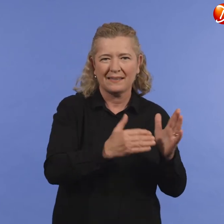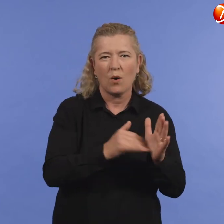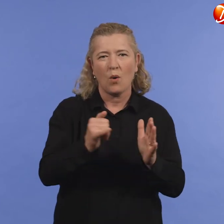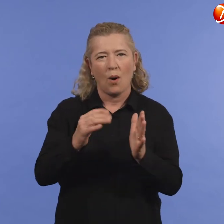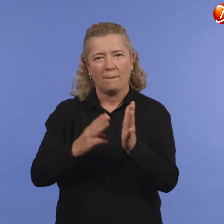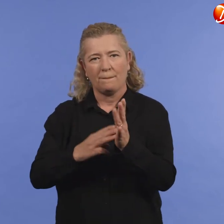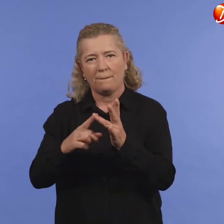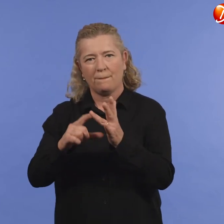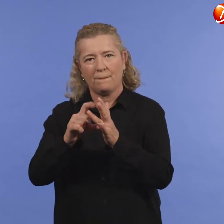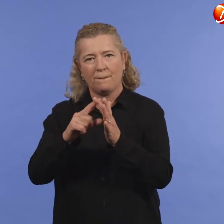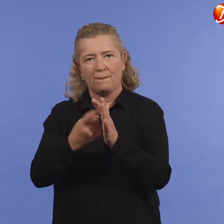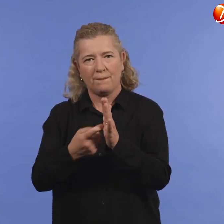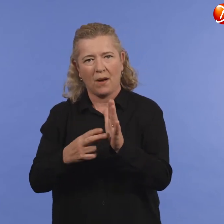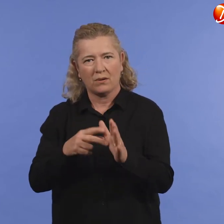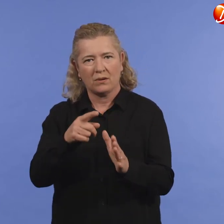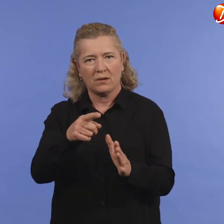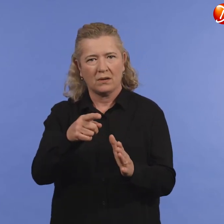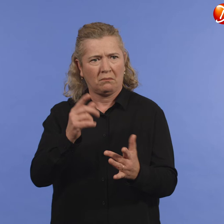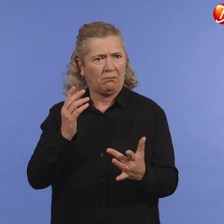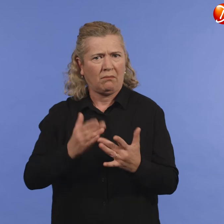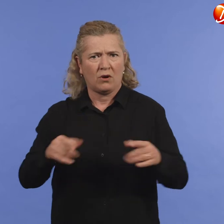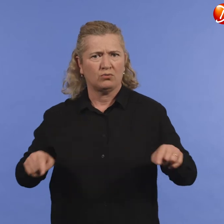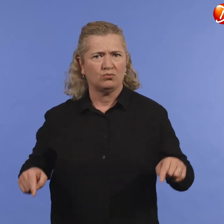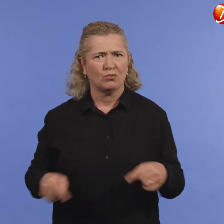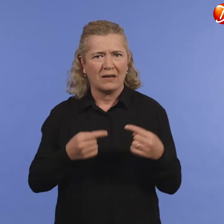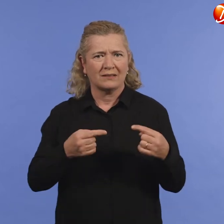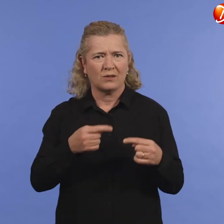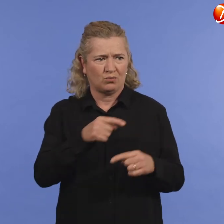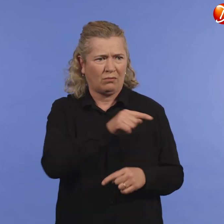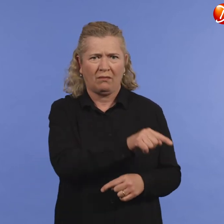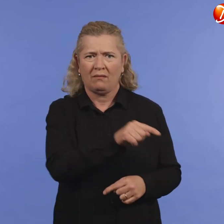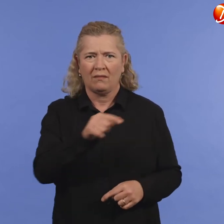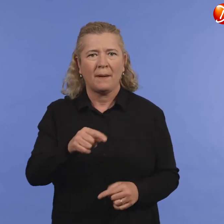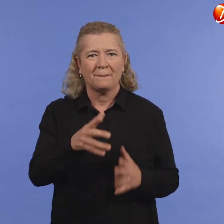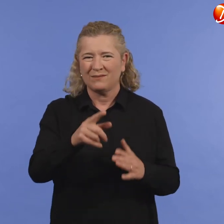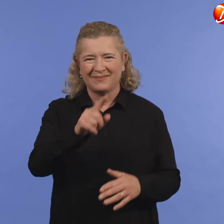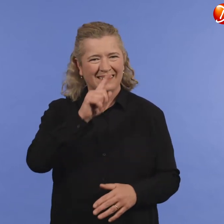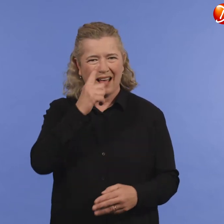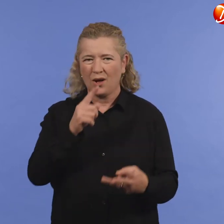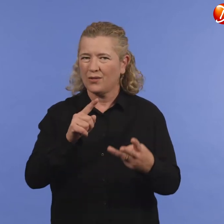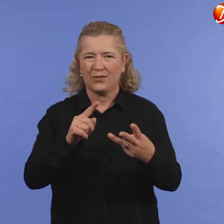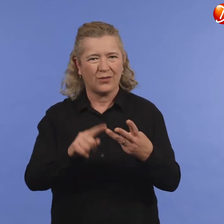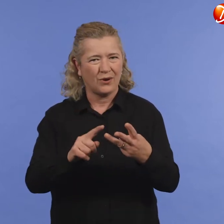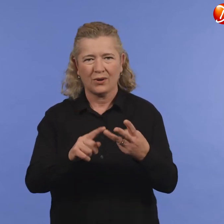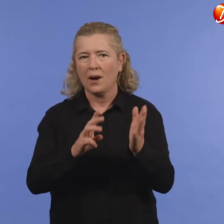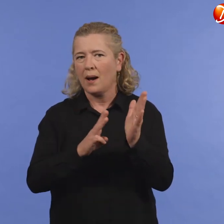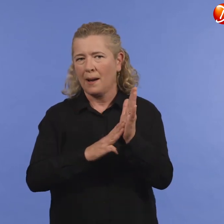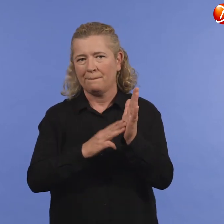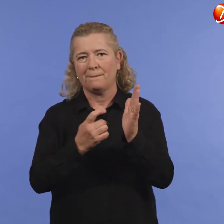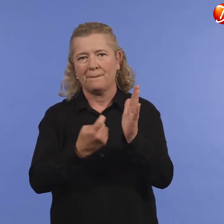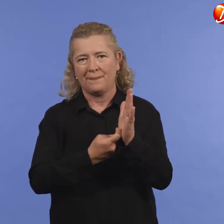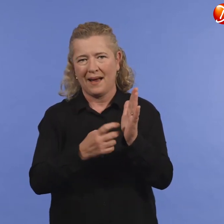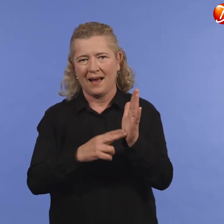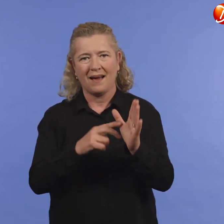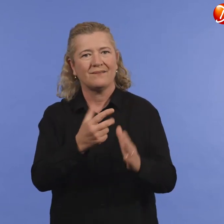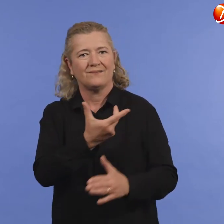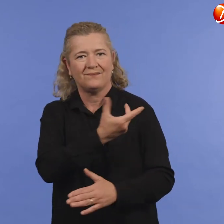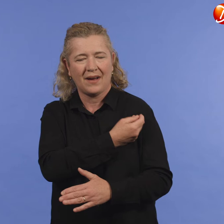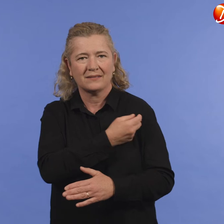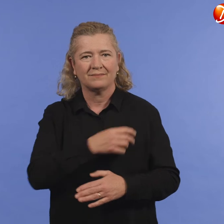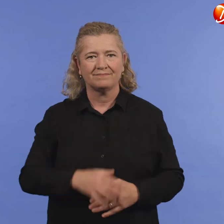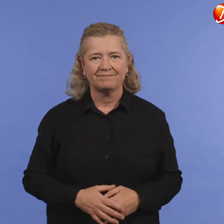that means you cannot have another dose of an mRNA vaccine.